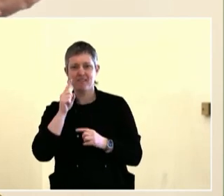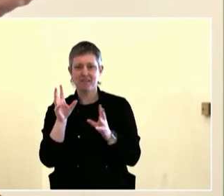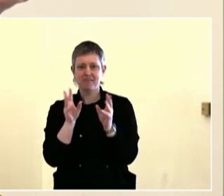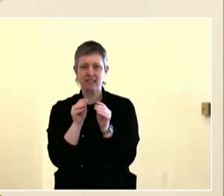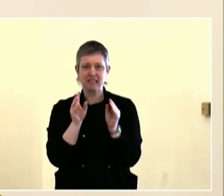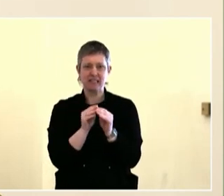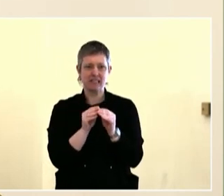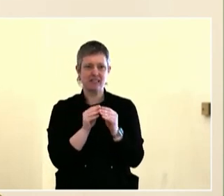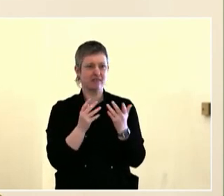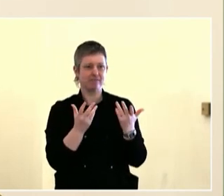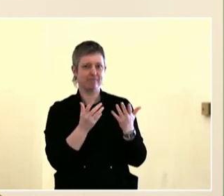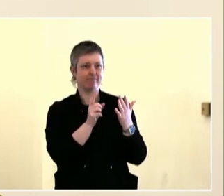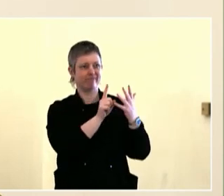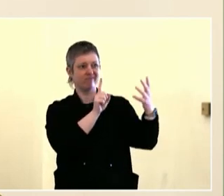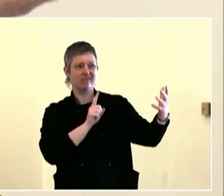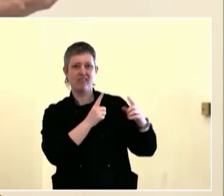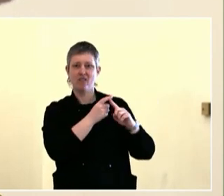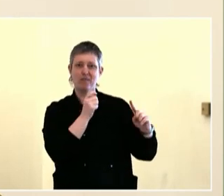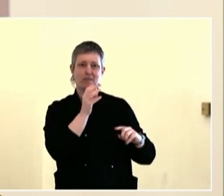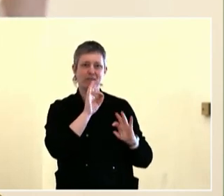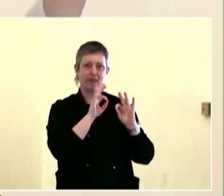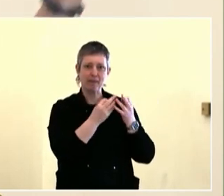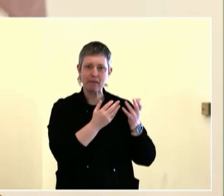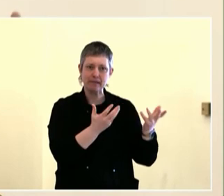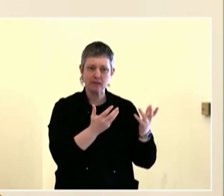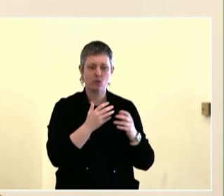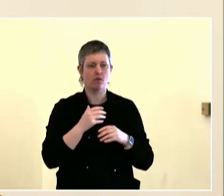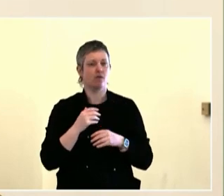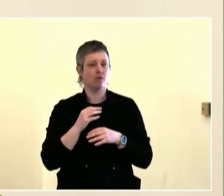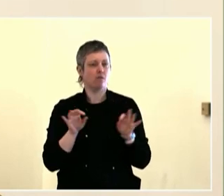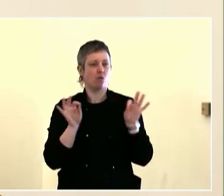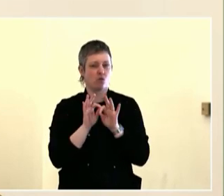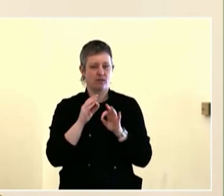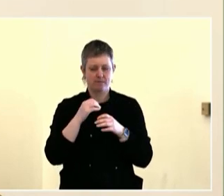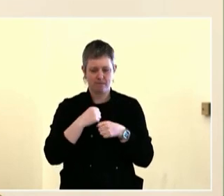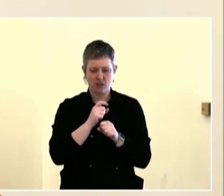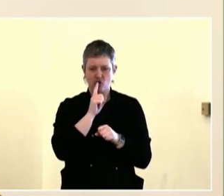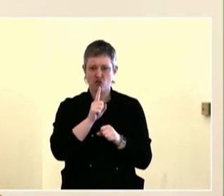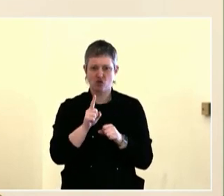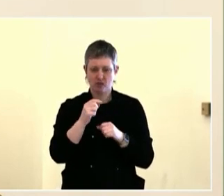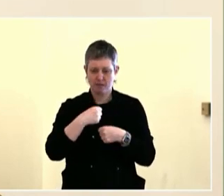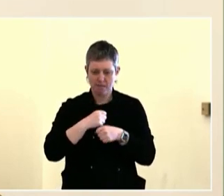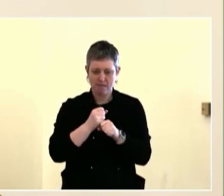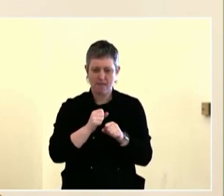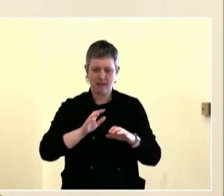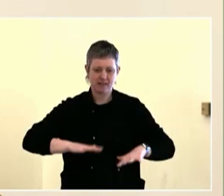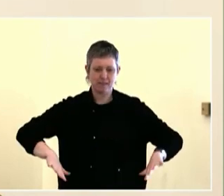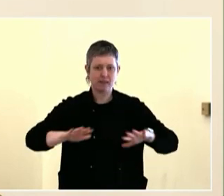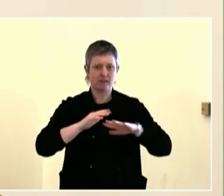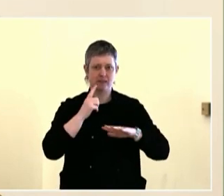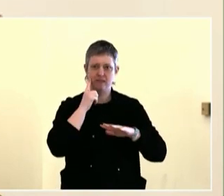within their districts, and all the constituents are coming to them to engage, and then the city administrator and all the